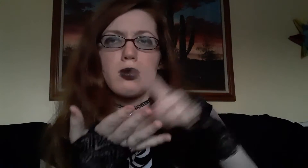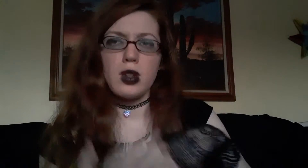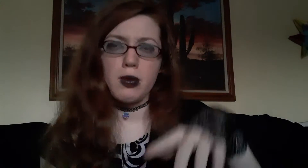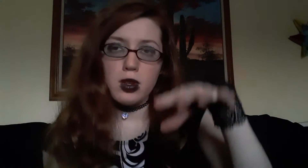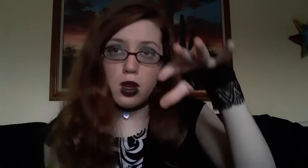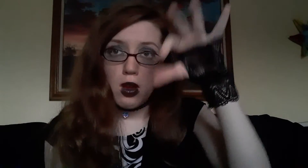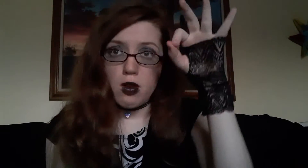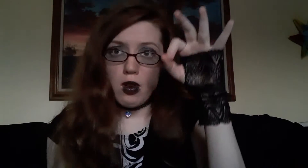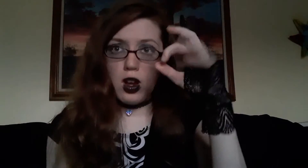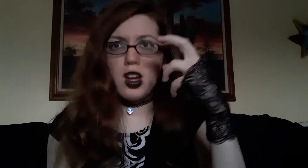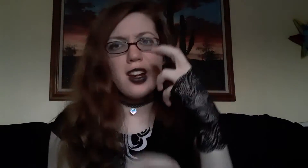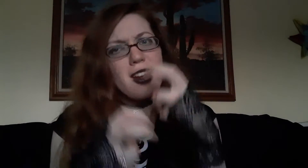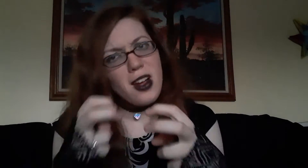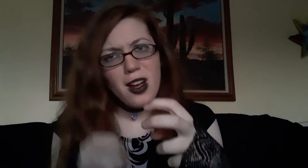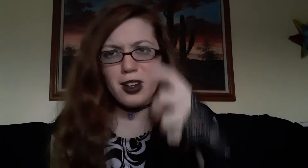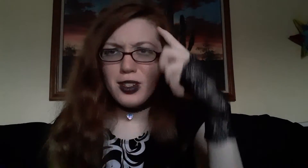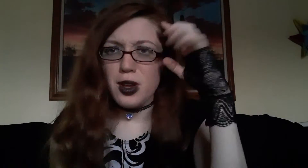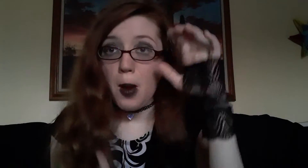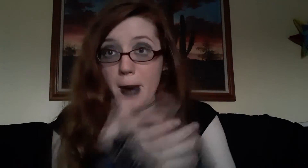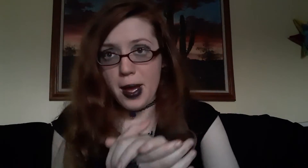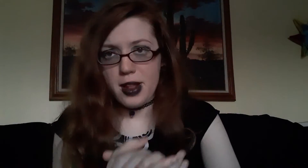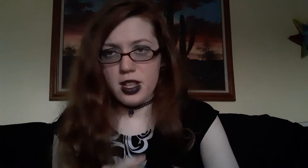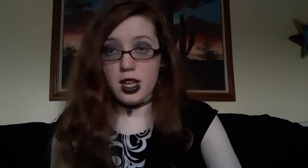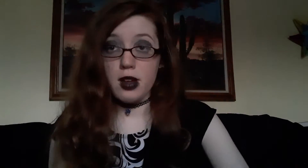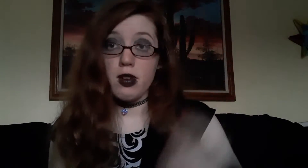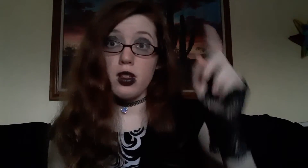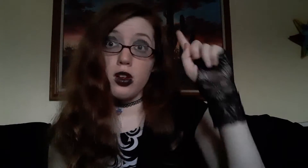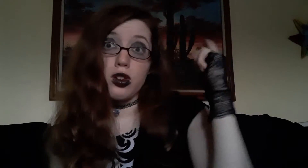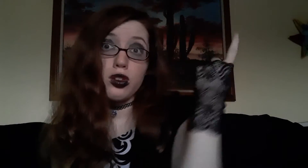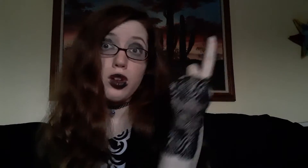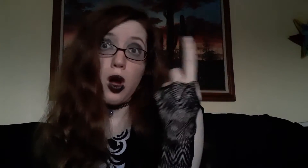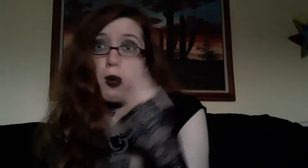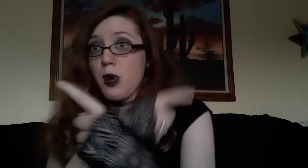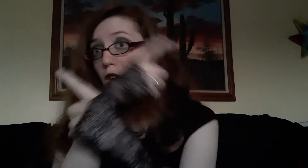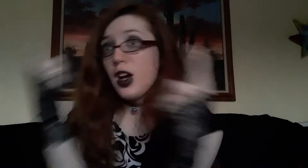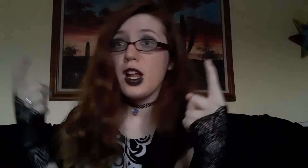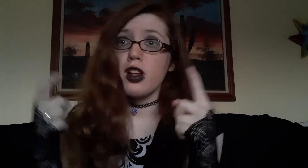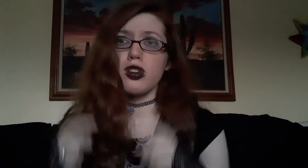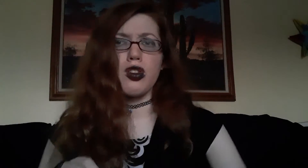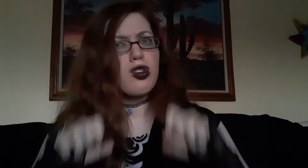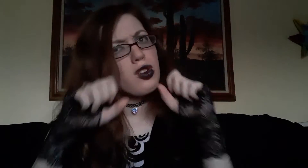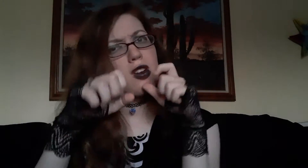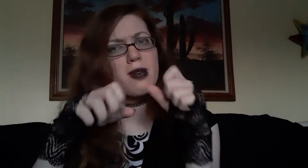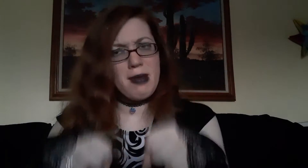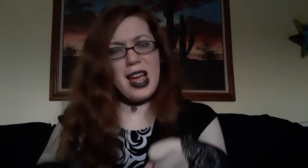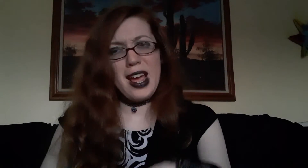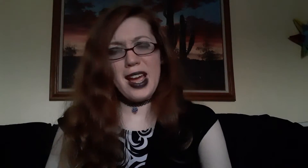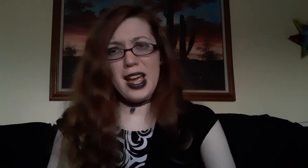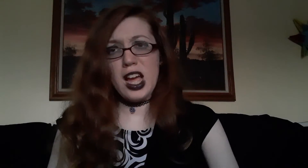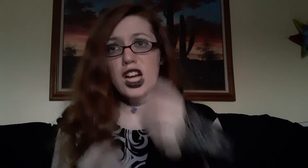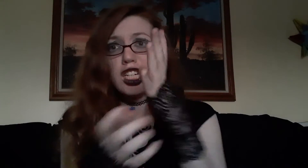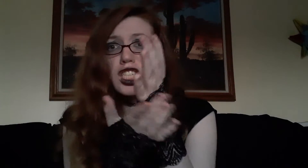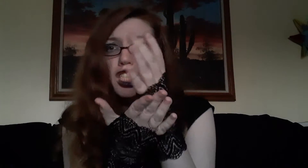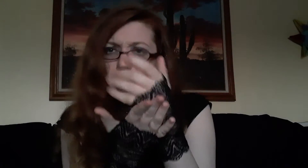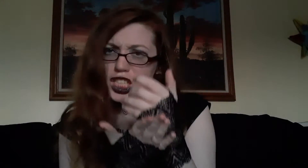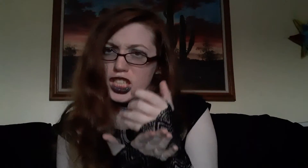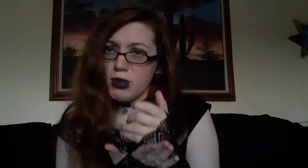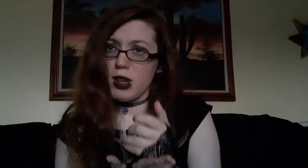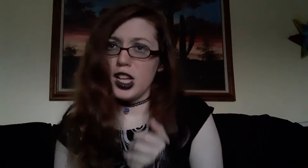SOMETIMES I FIND HARD BELIEVE SOMEONE DIFFERENT, WHO CAN CAN MESSED-UP/PSYCHO LIKE-ME